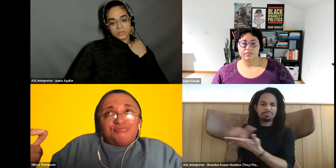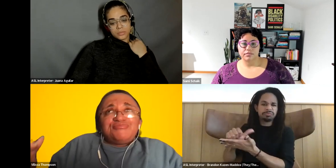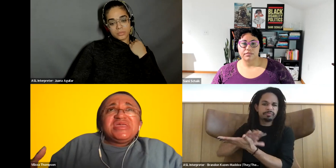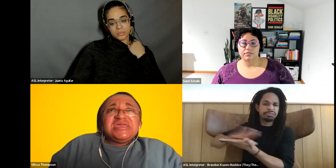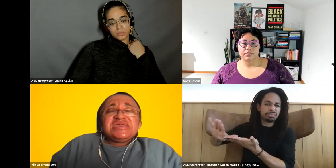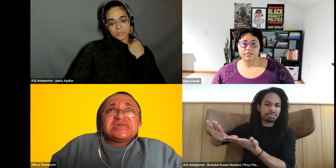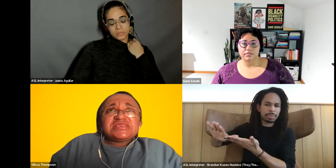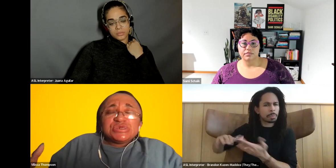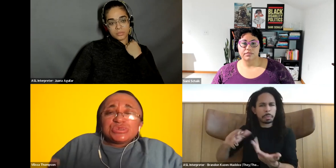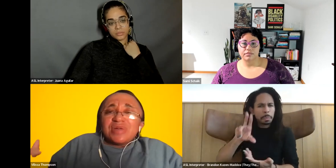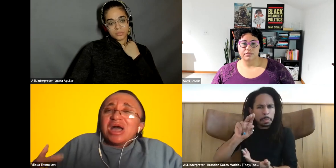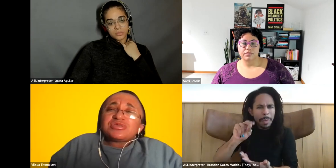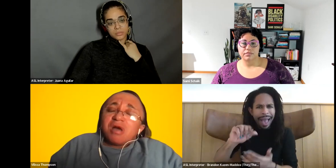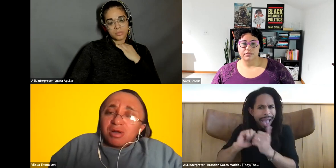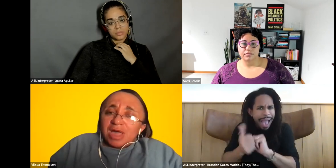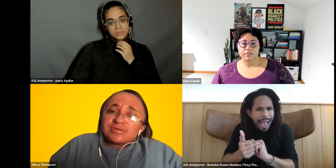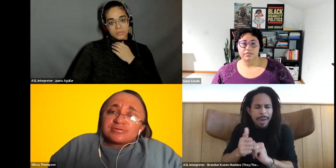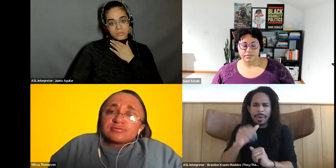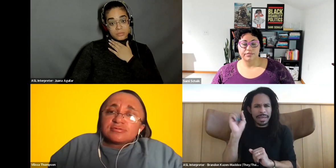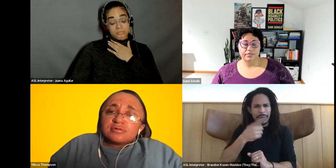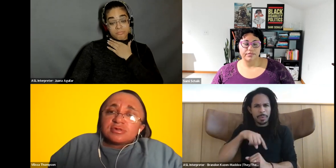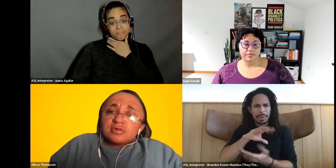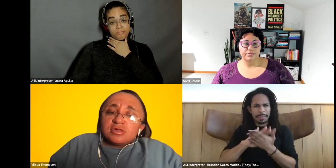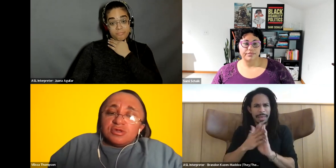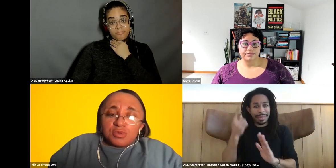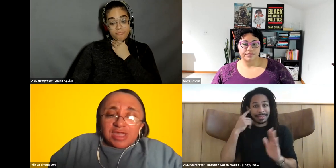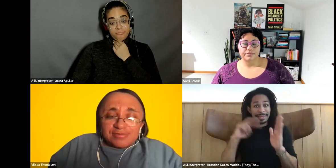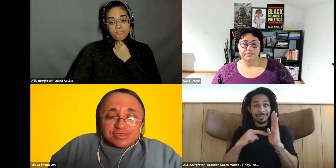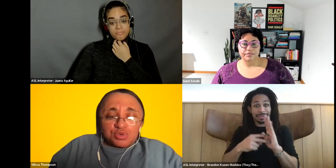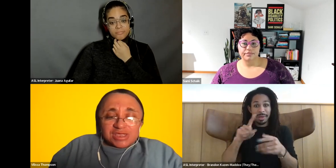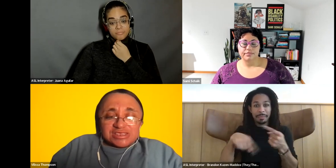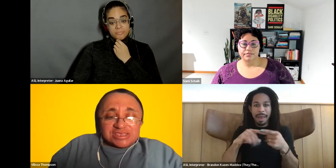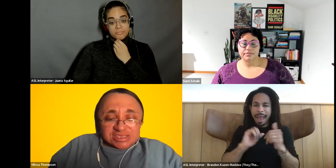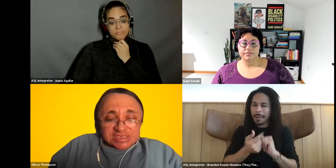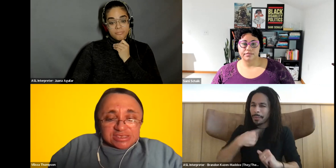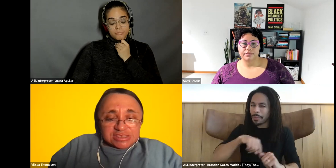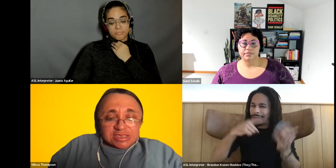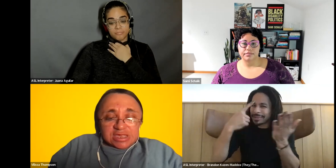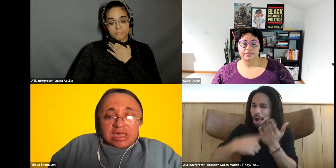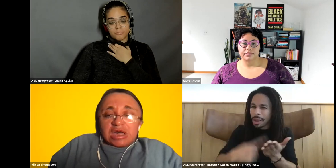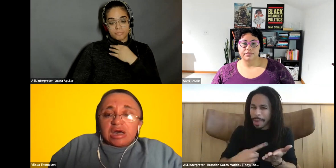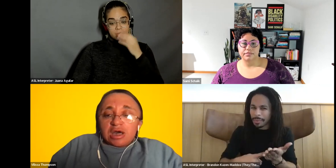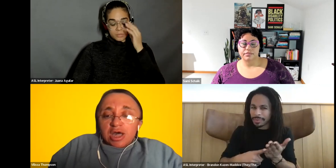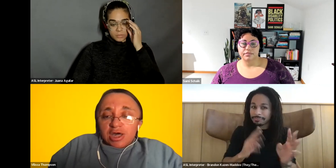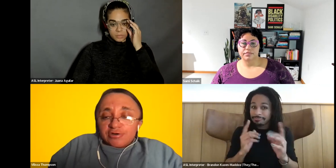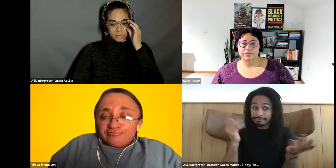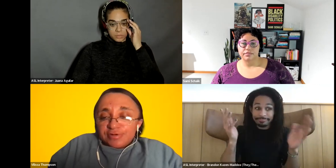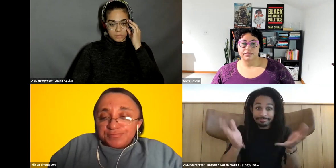Vilissa Thompson: the intention about how we talk about it. Vilissa Thompson: You know we have this great distance. Vilissa Thompson: Of